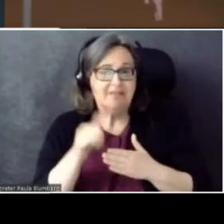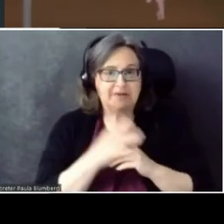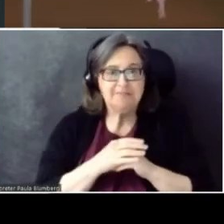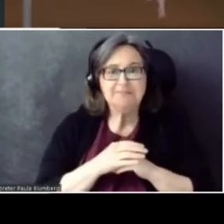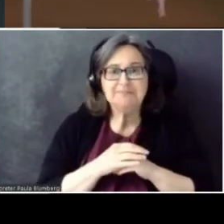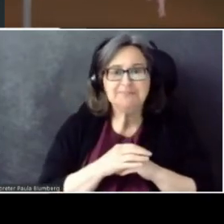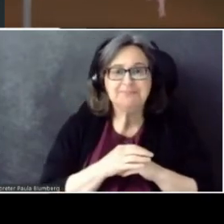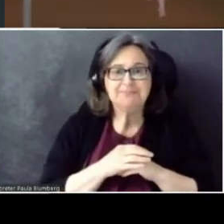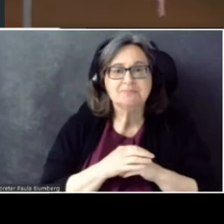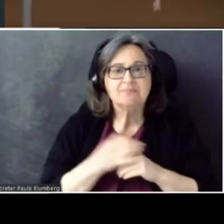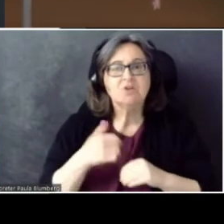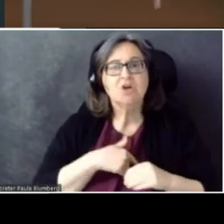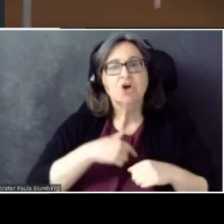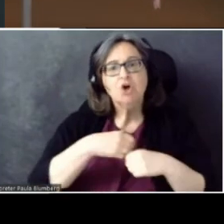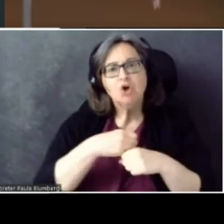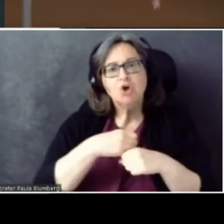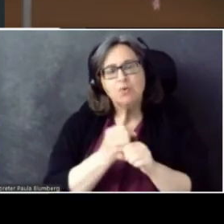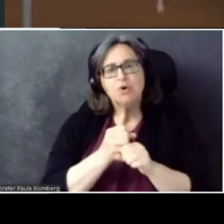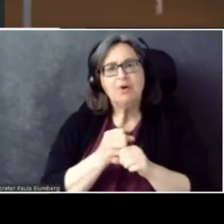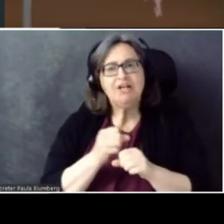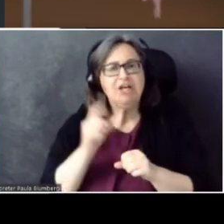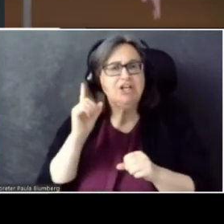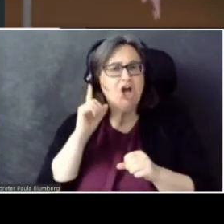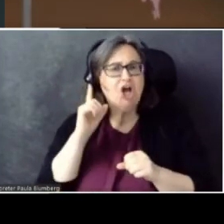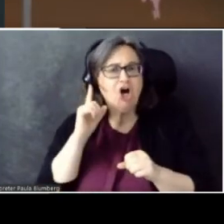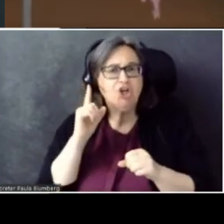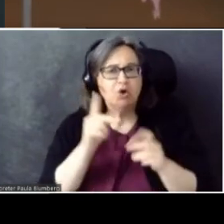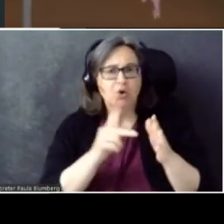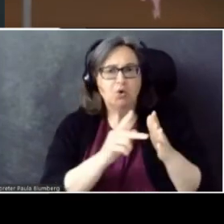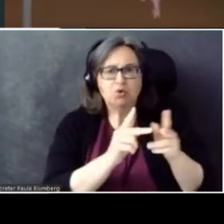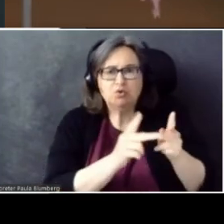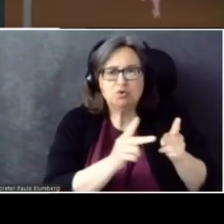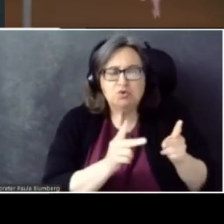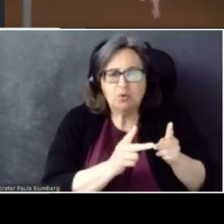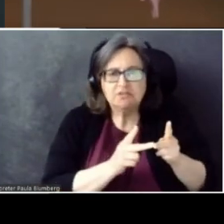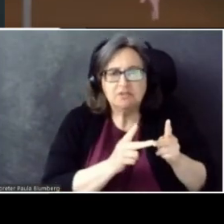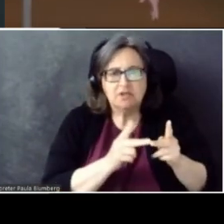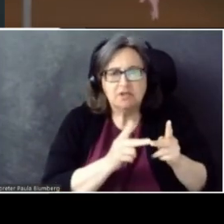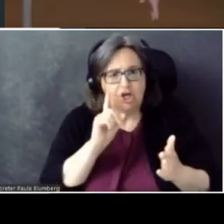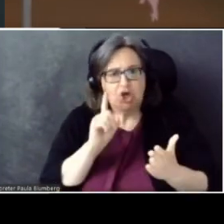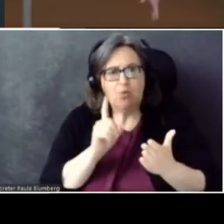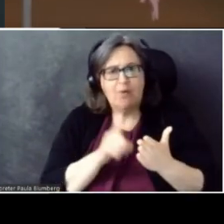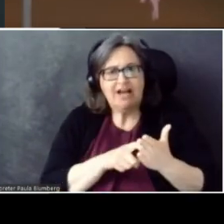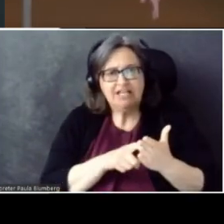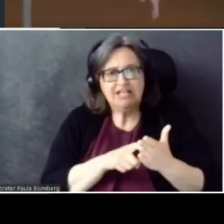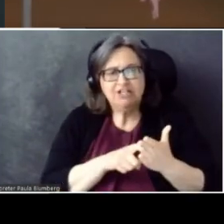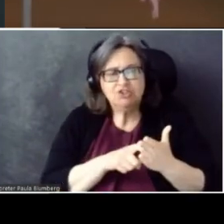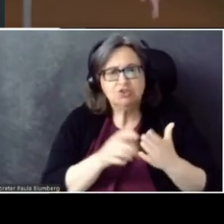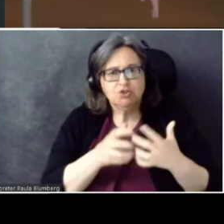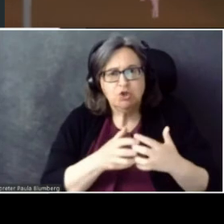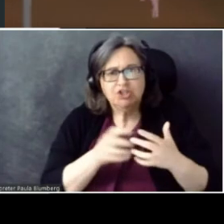We create an audio source and a recognizer, the same way that we did before.